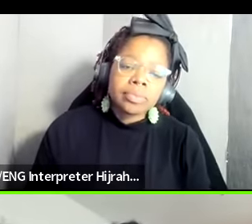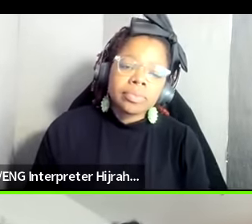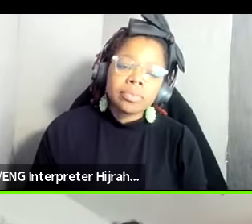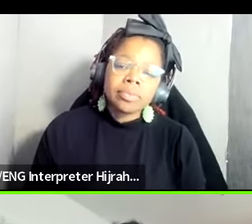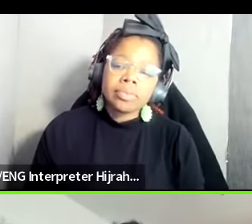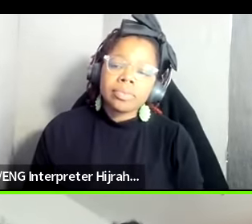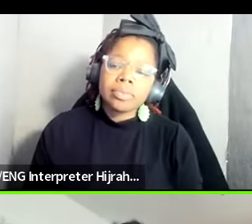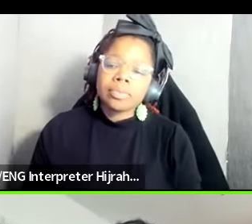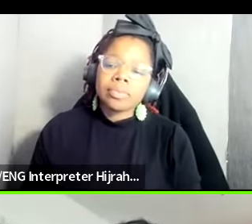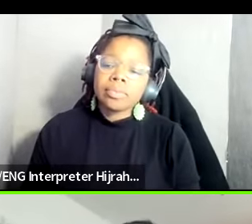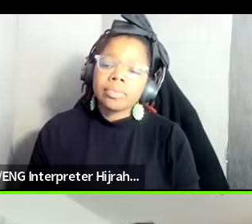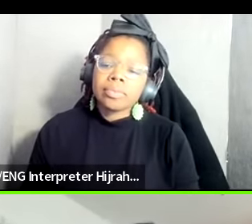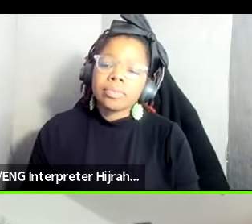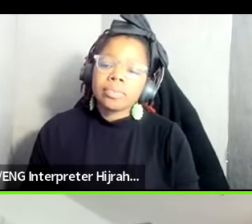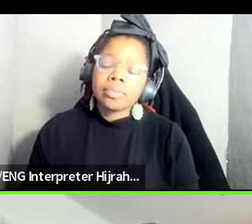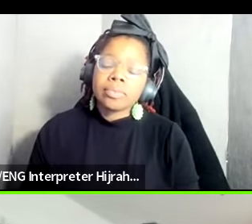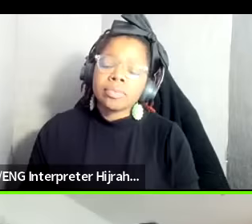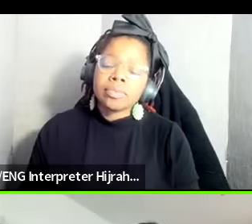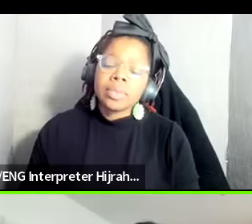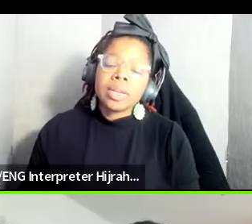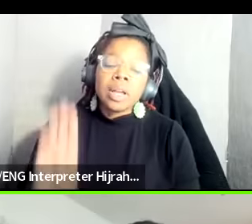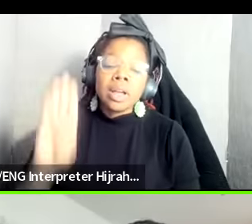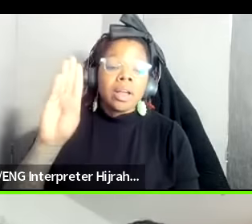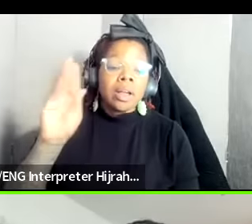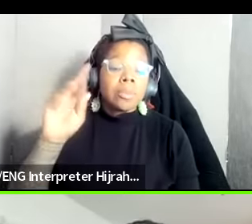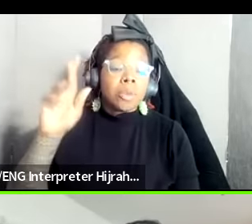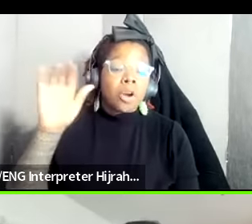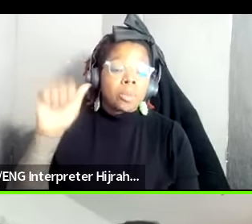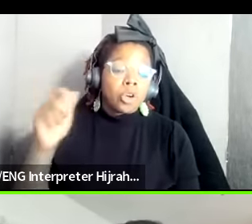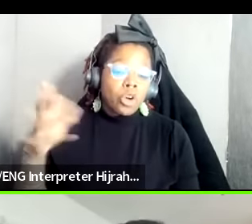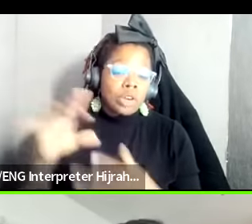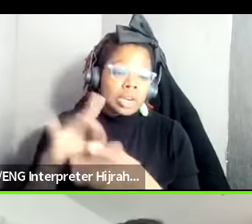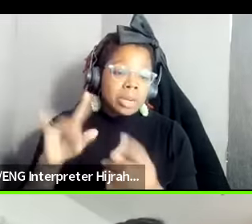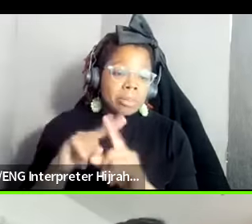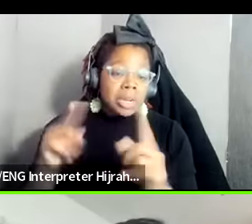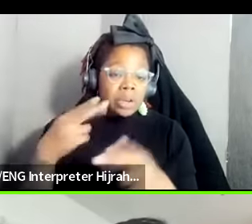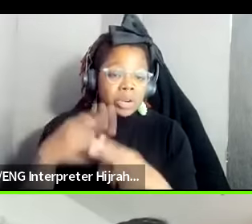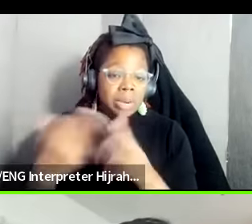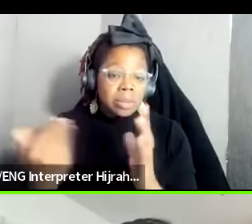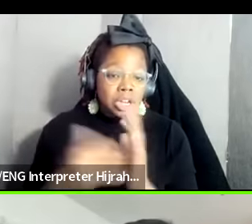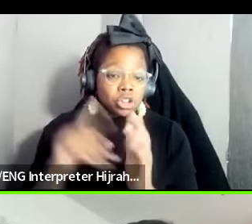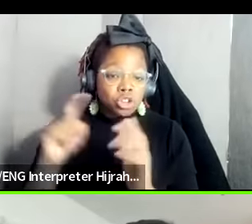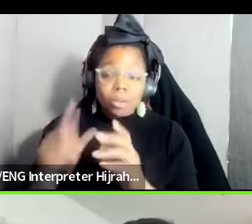um you know I think Barbara said it but I'm GNA name it again you must join organization period